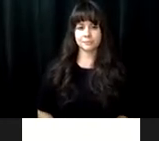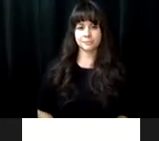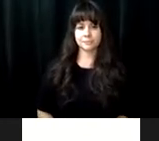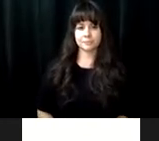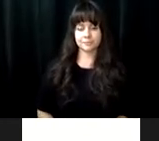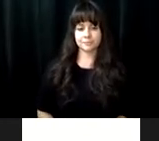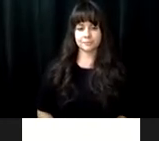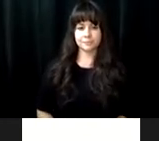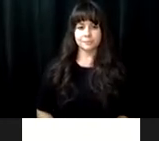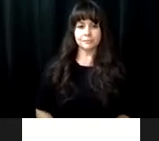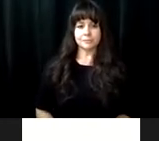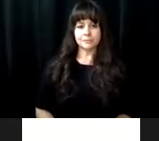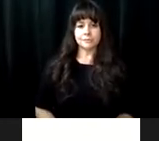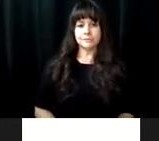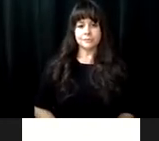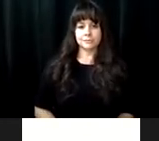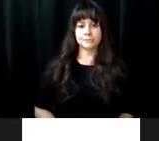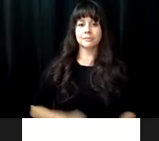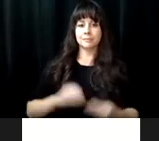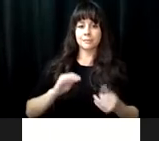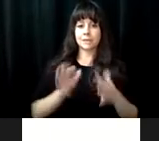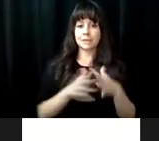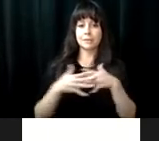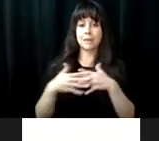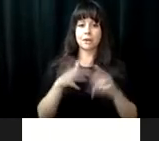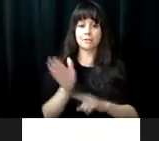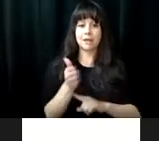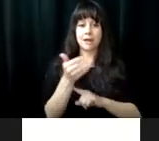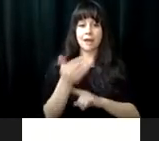all, after